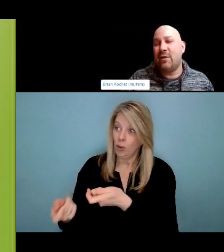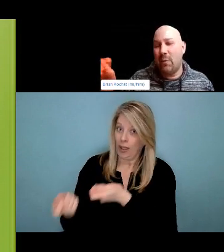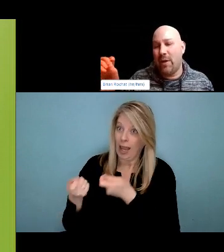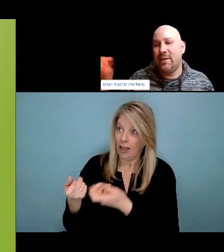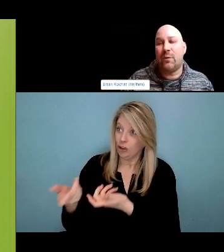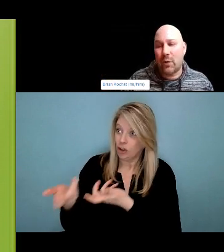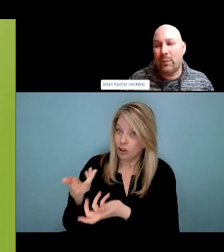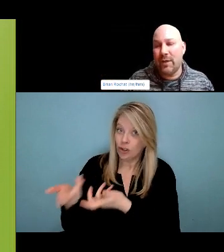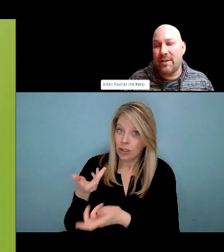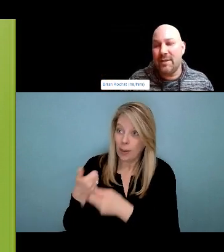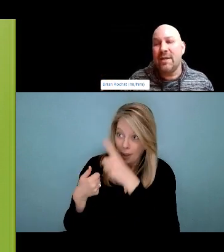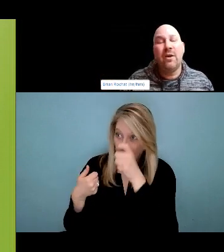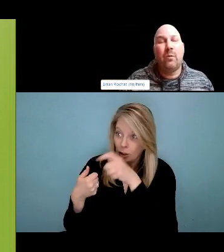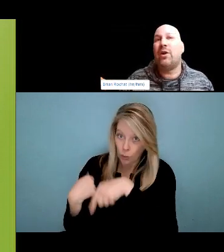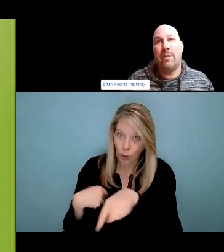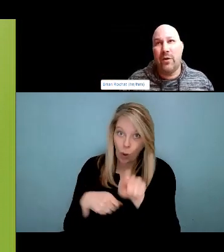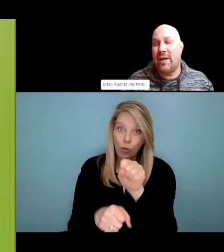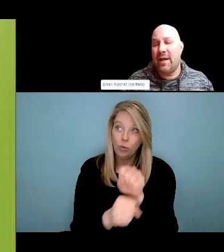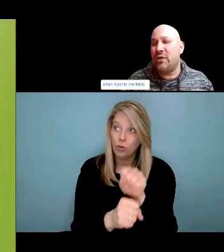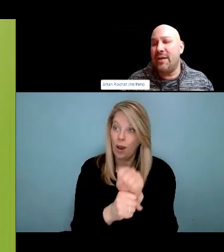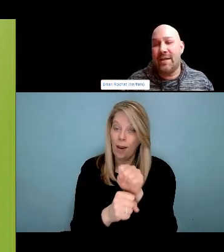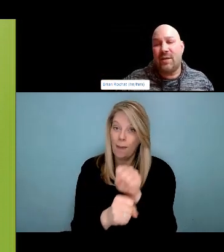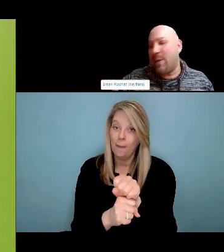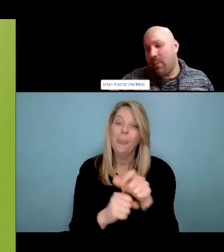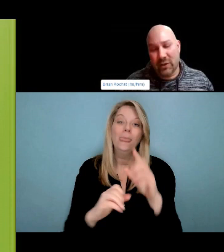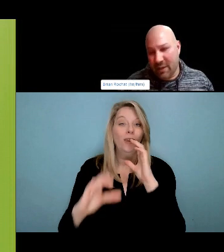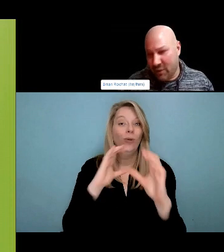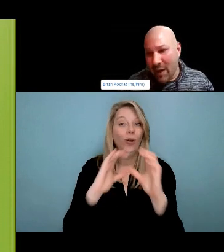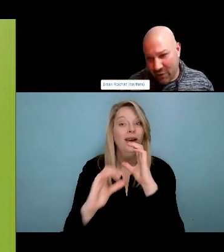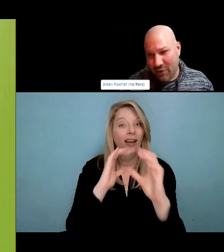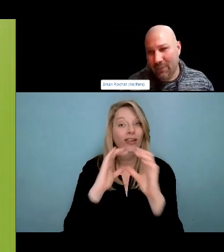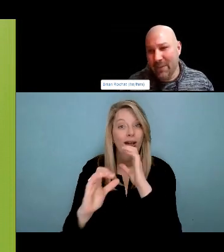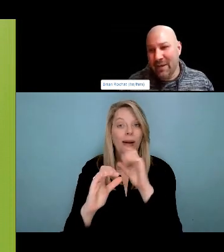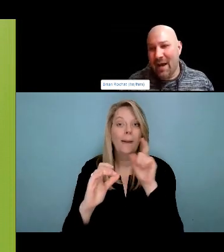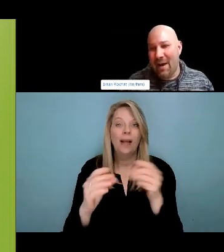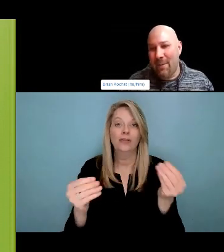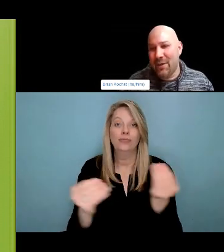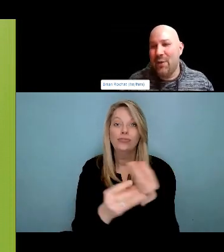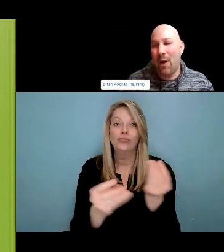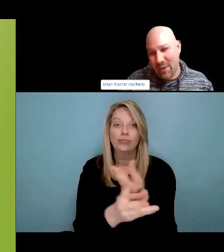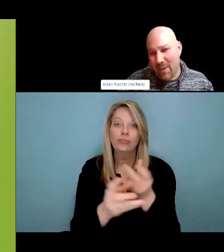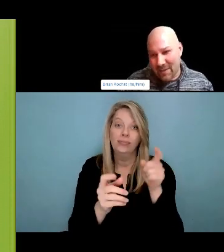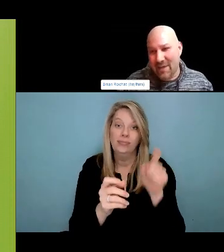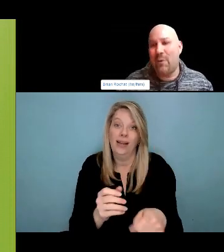cost effective. And unfortunately, we still have to talk, 20 years ago when I started